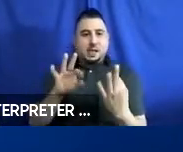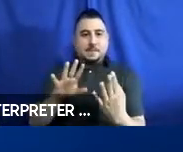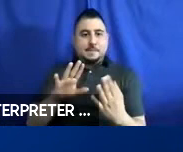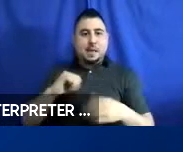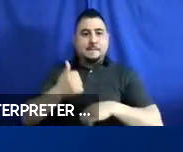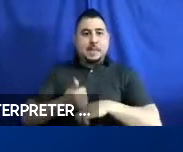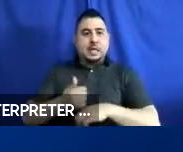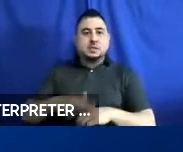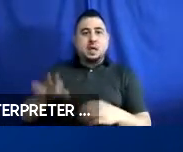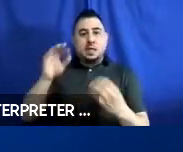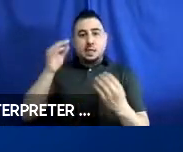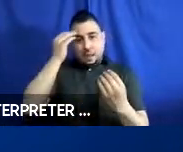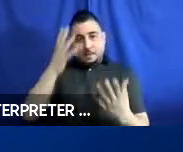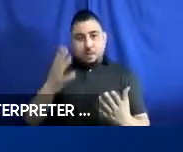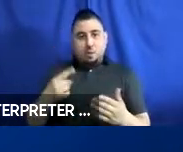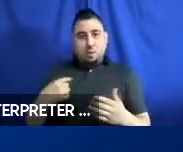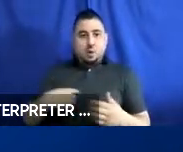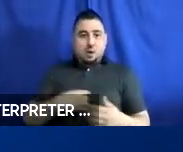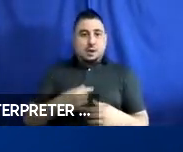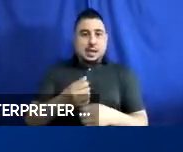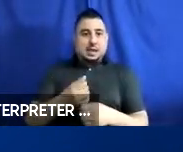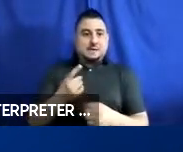all of the information getting from our volunteers.